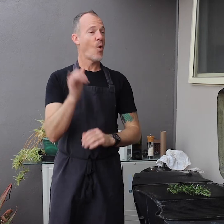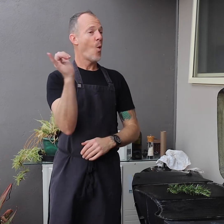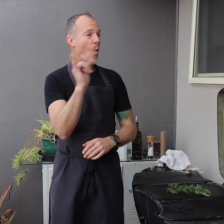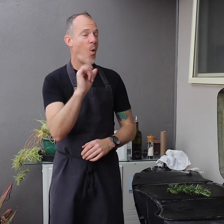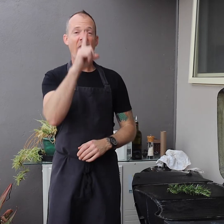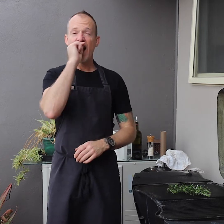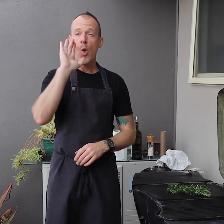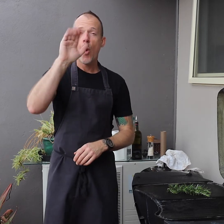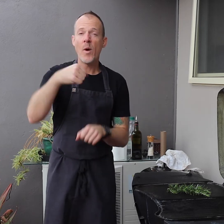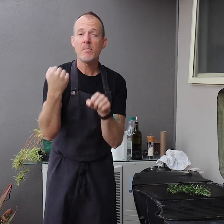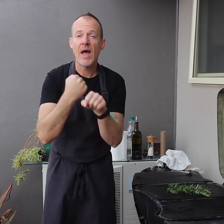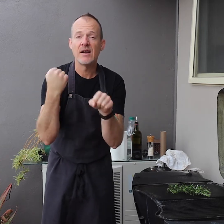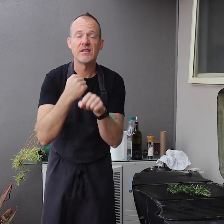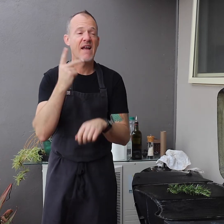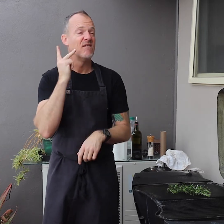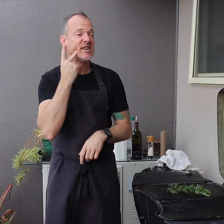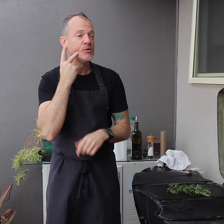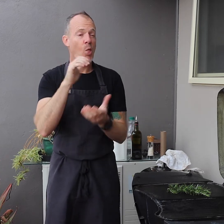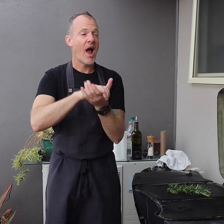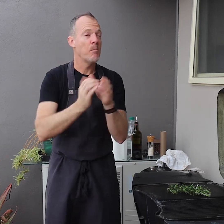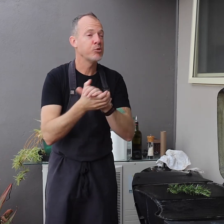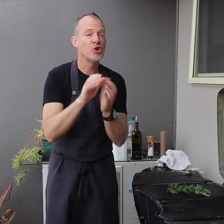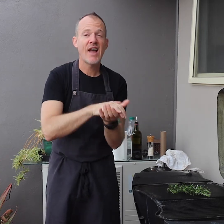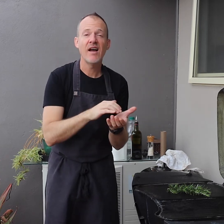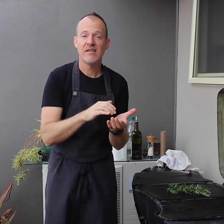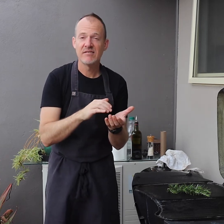You can prepare homemade veggie burgers.